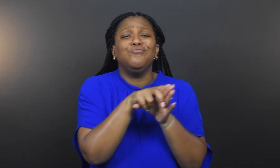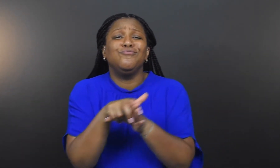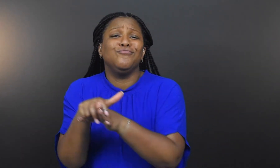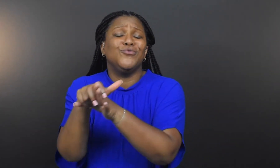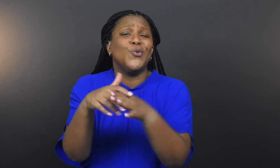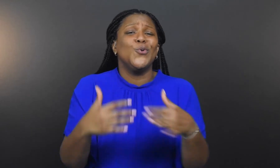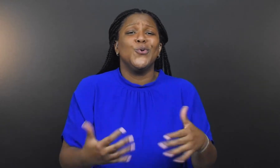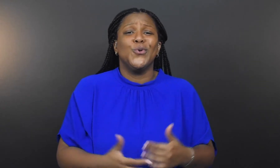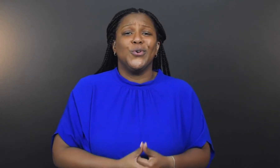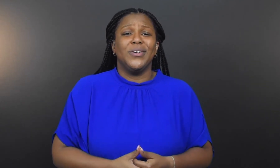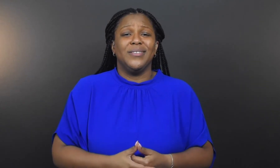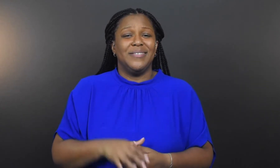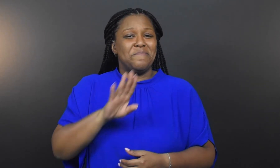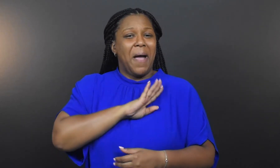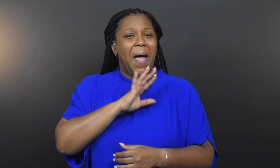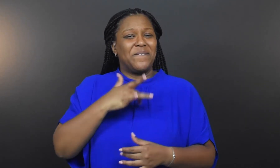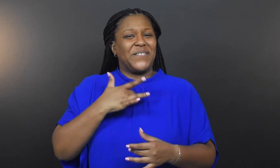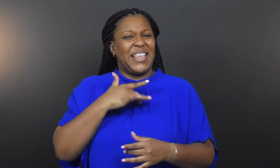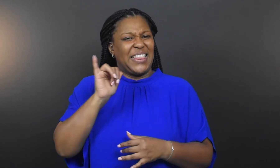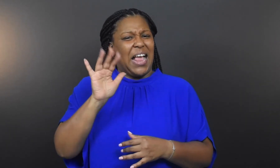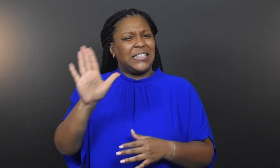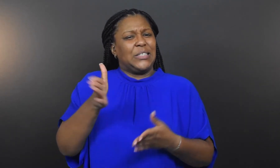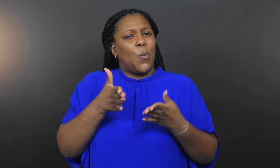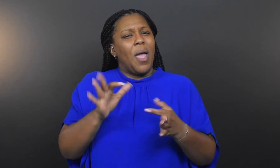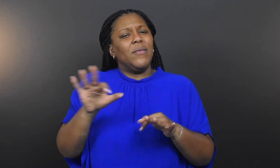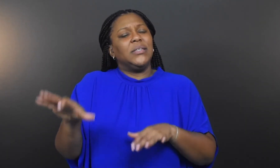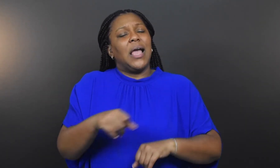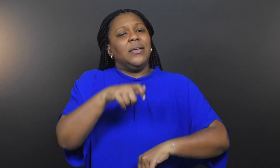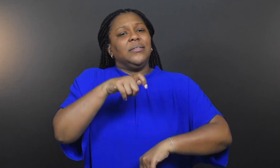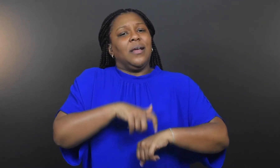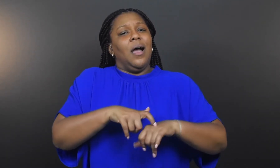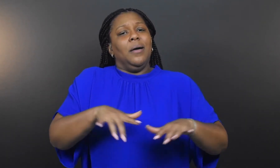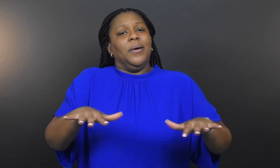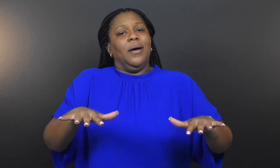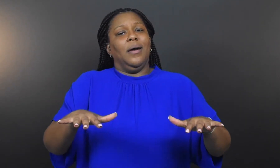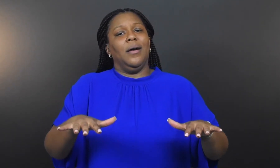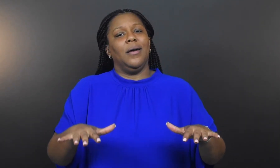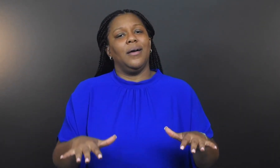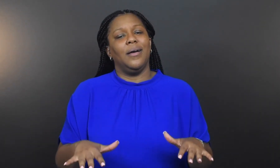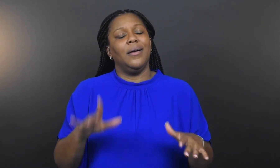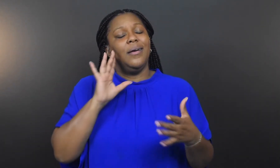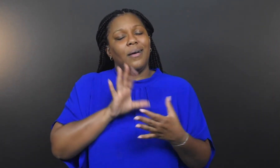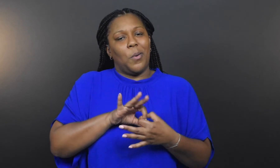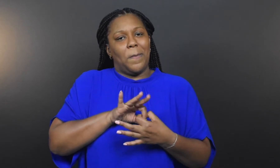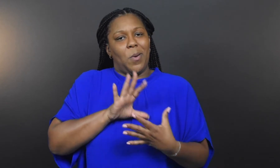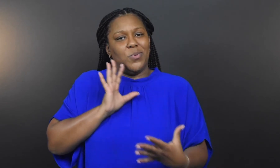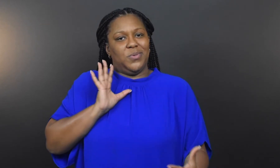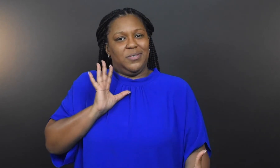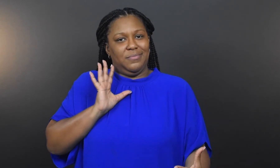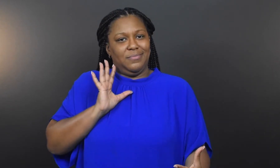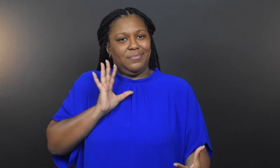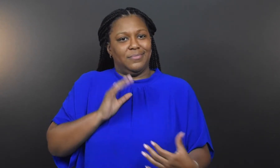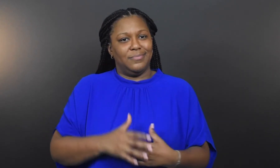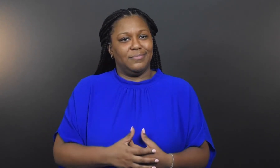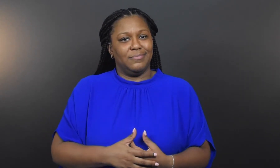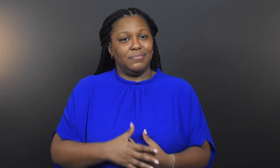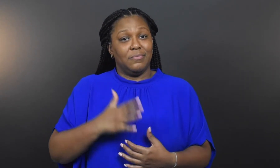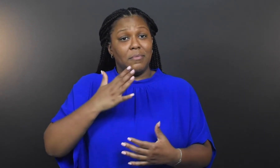“That was my way to take time for Bob and decompress.